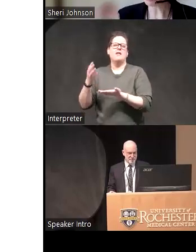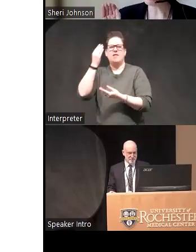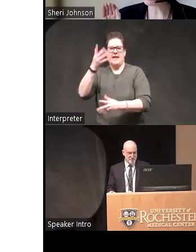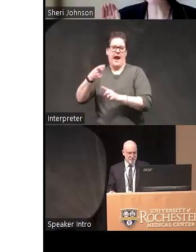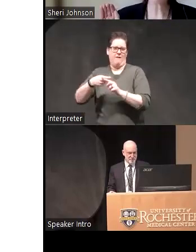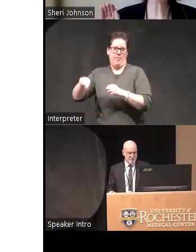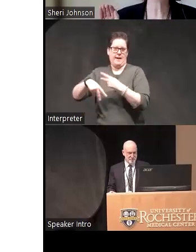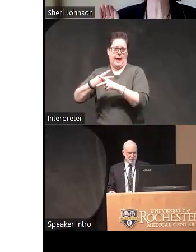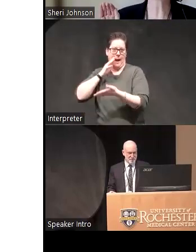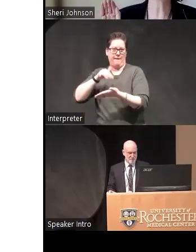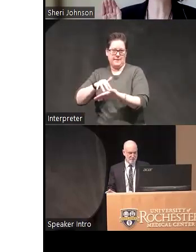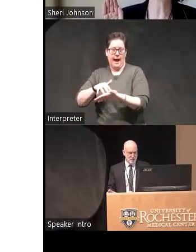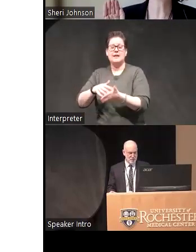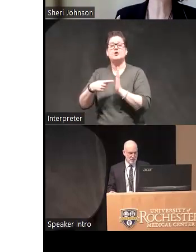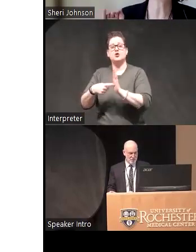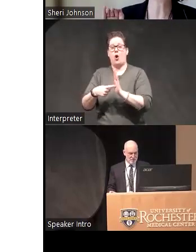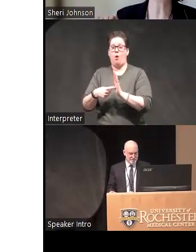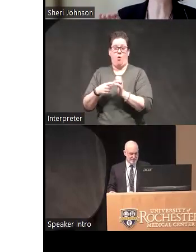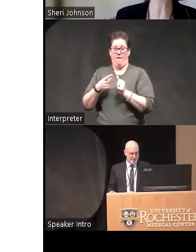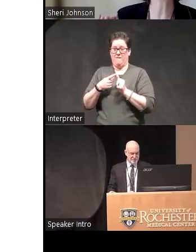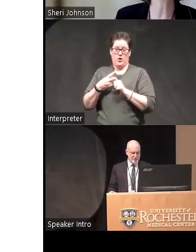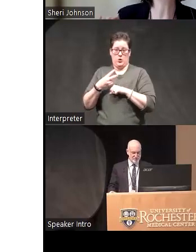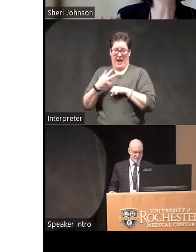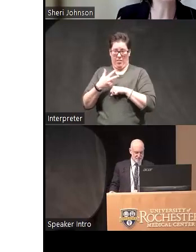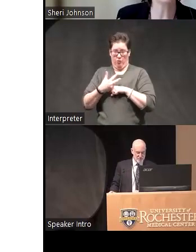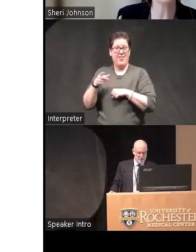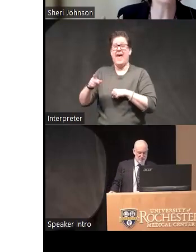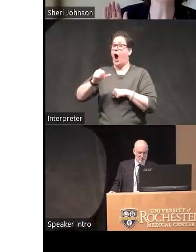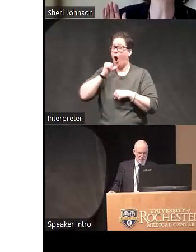what you really need to do is within those first couple days if people are not doing it